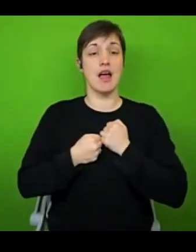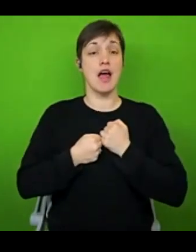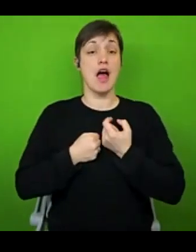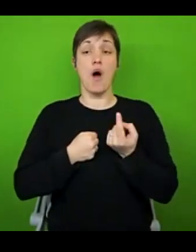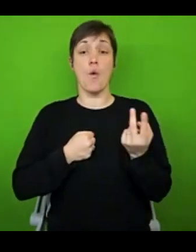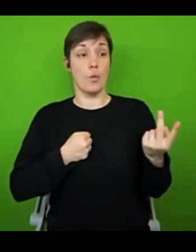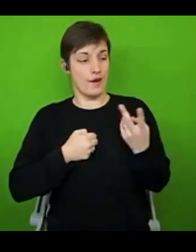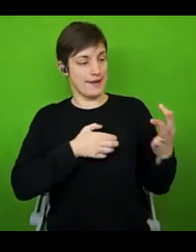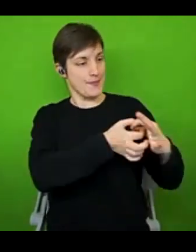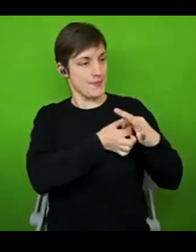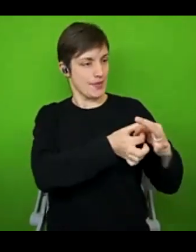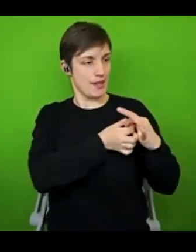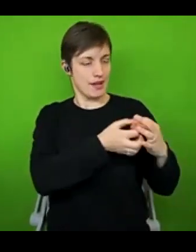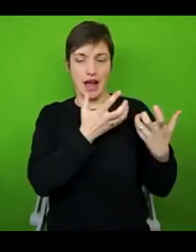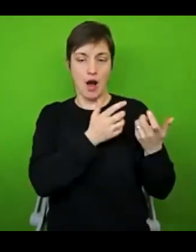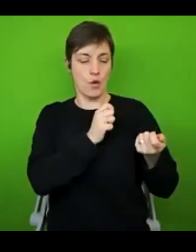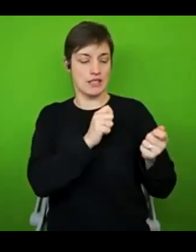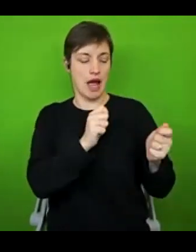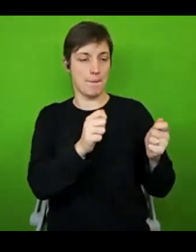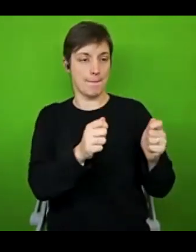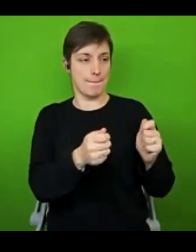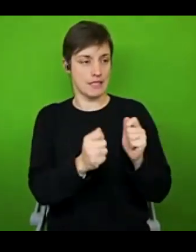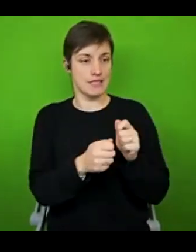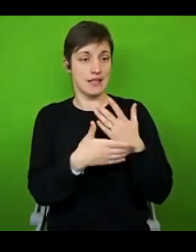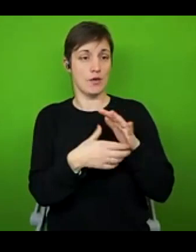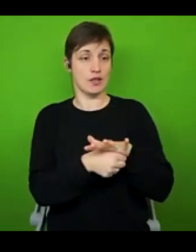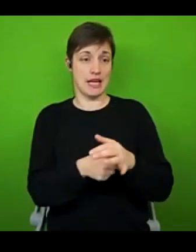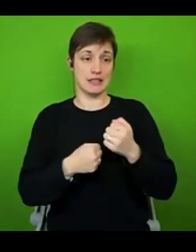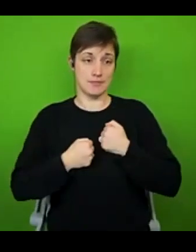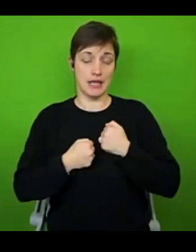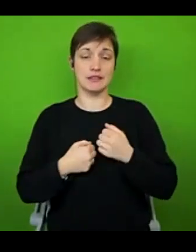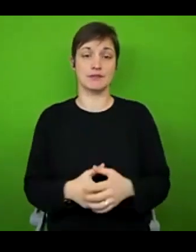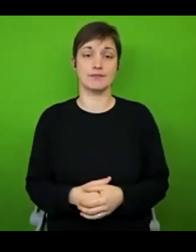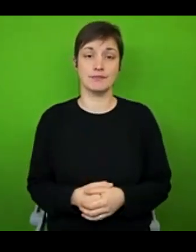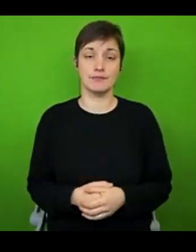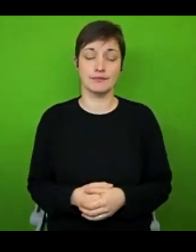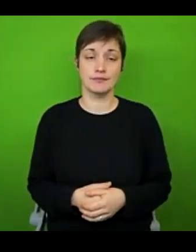things and make them work for me and the context of my own situation. And I really strongly feel that it's